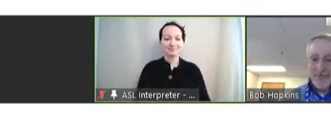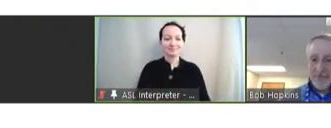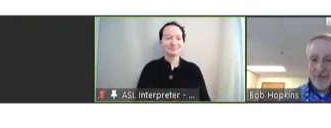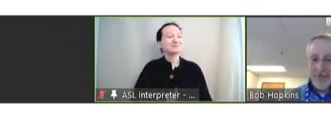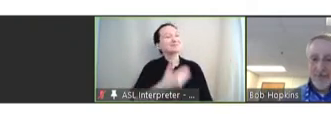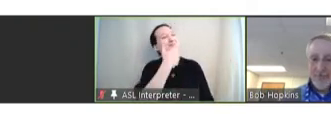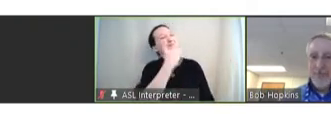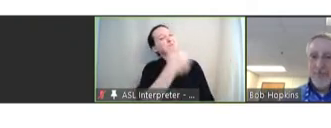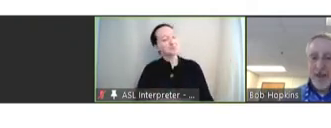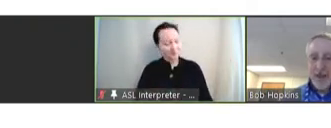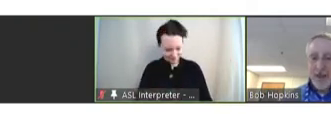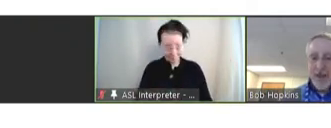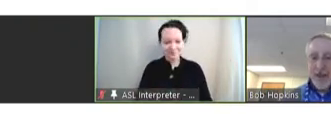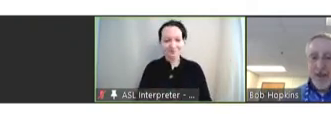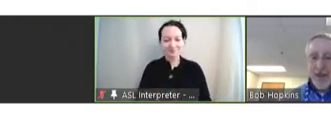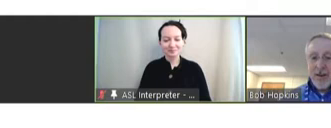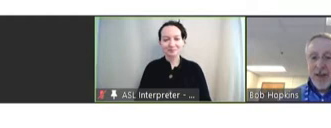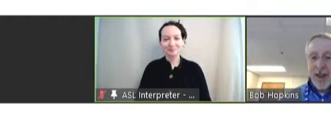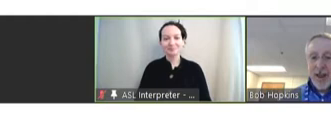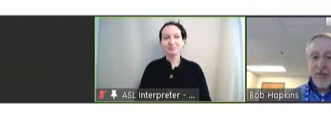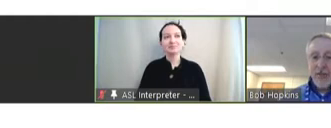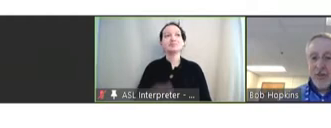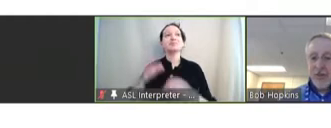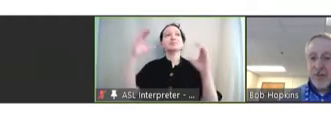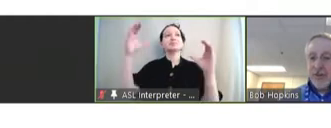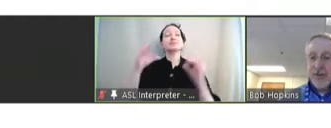Robert Hopkins: Next is Dr. Stephen